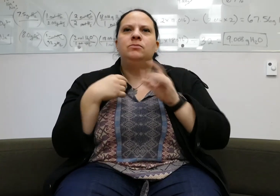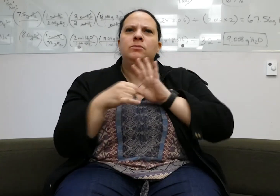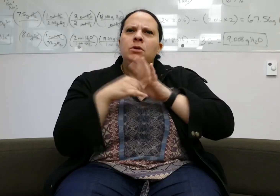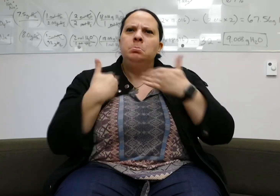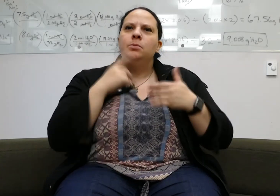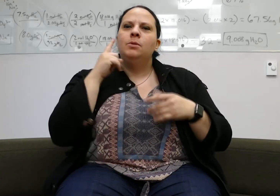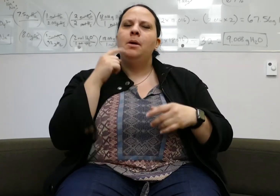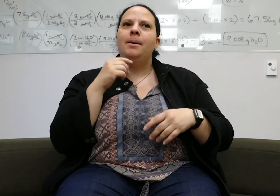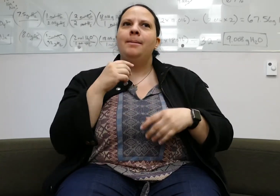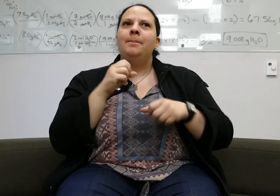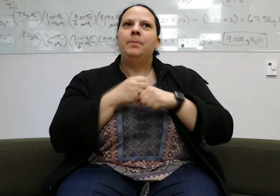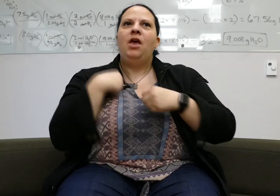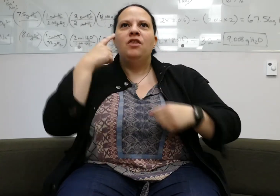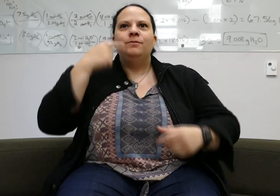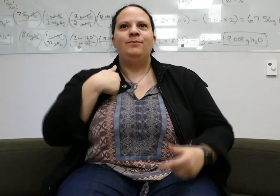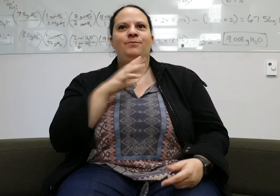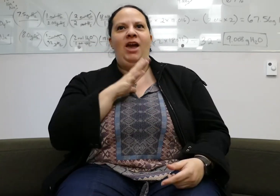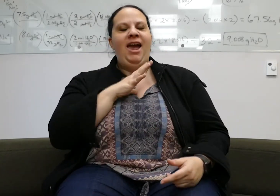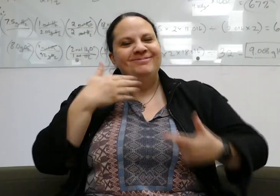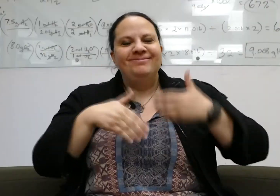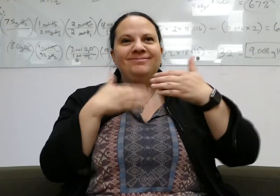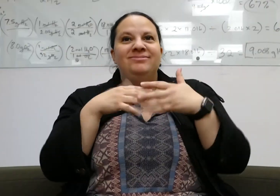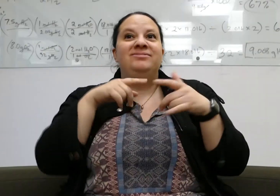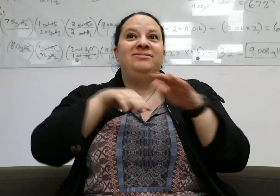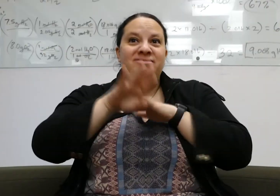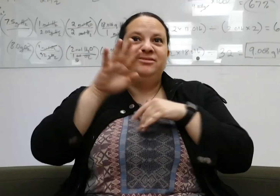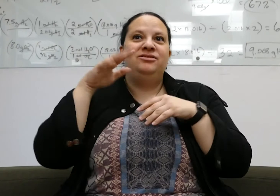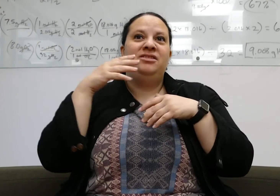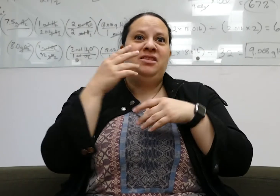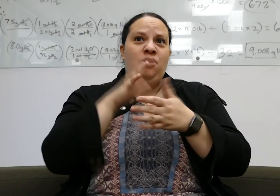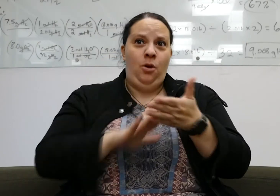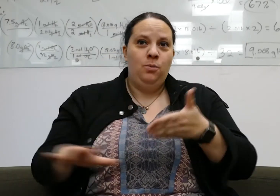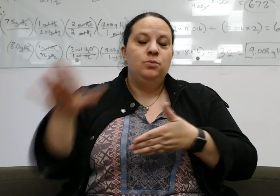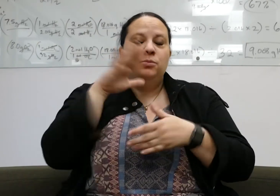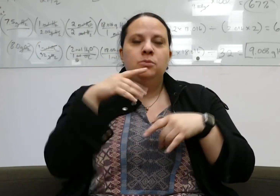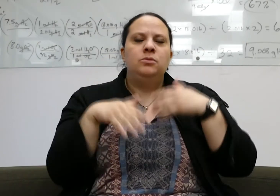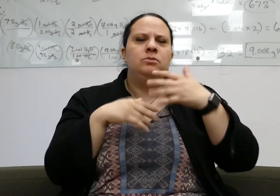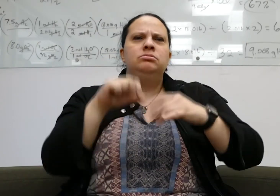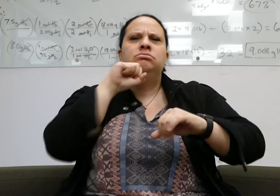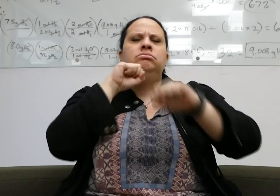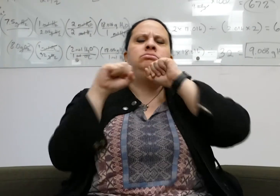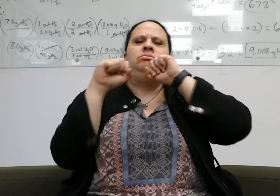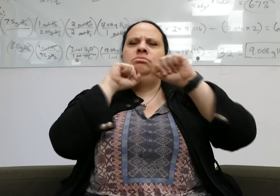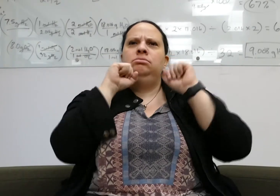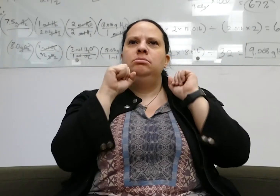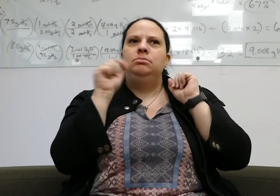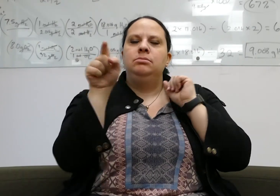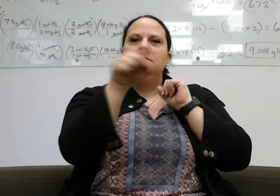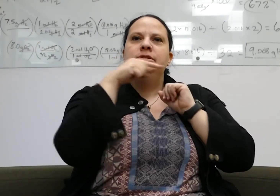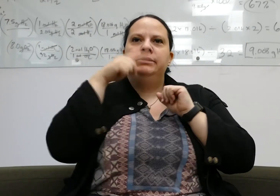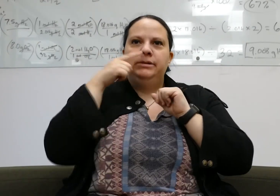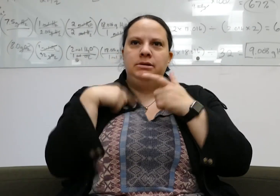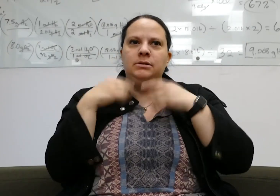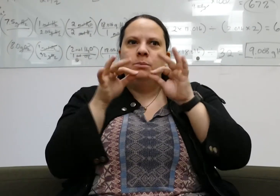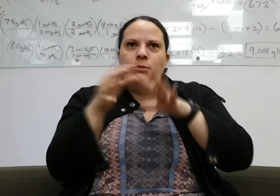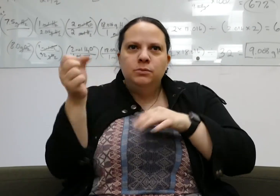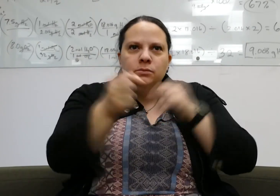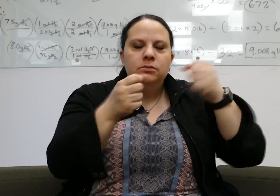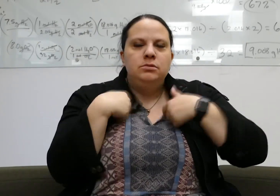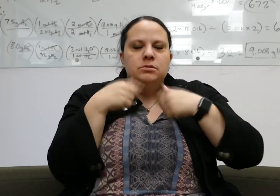Identifying myself as Deaf, I thought I was fine. Entering college, I had a lot of obstacles to face. Having many interpreters in class, as well as trying